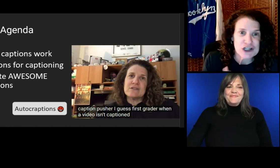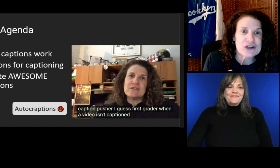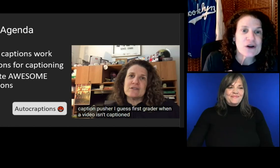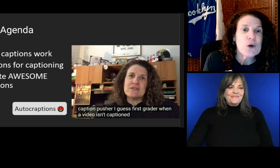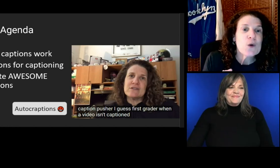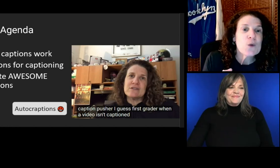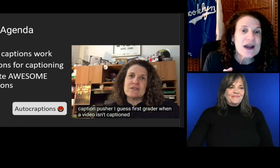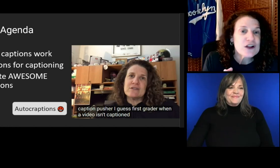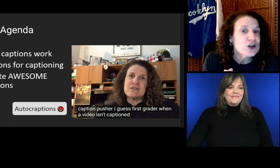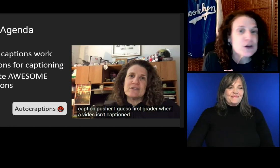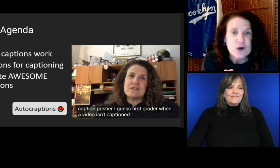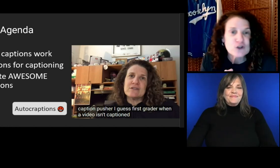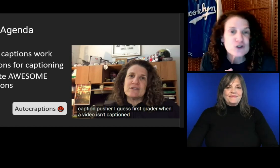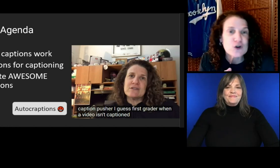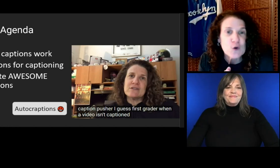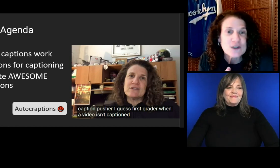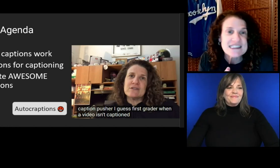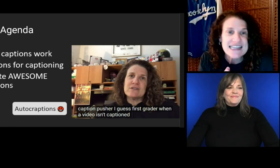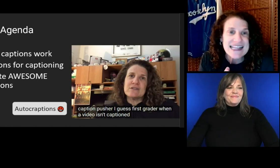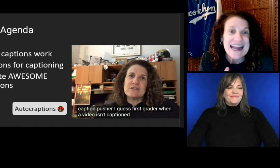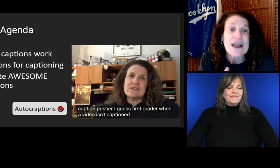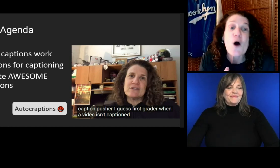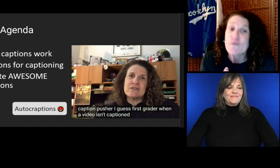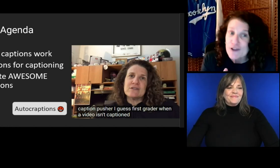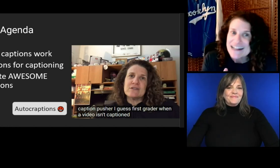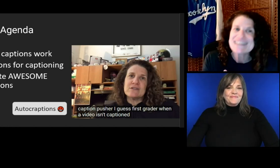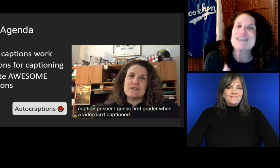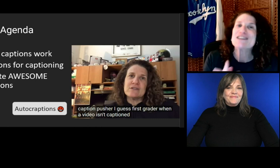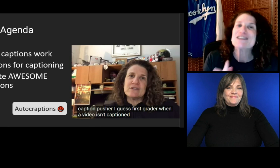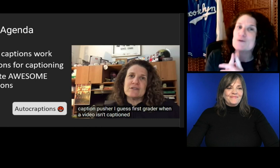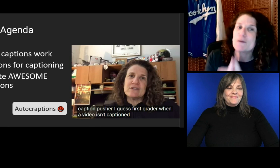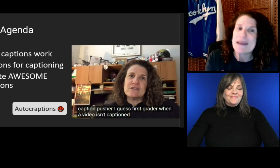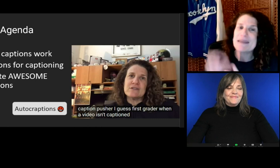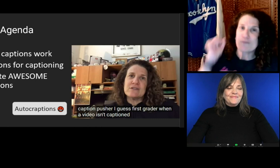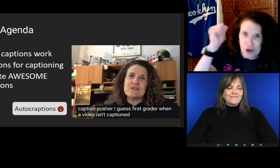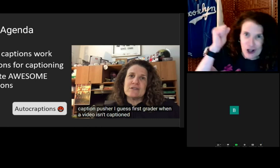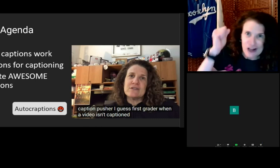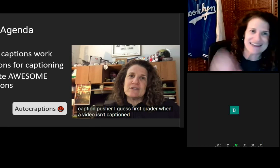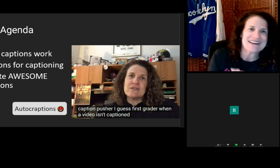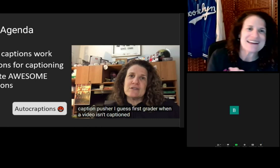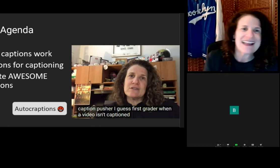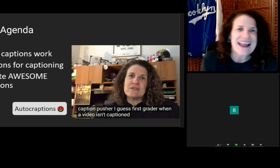Regular commuter to New York City and hopefully soon to be in Brooklyn!